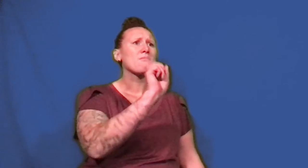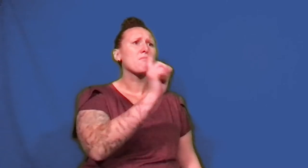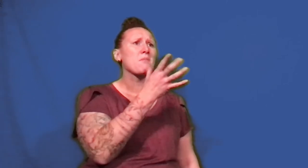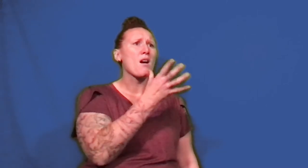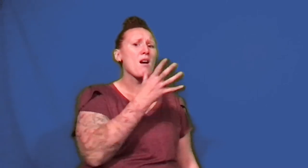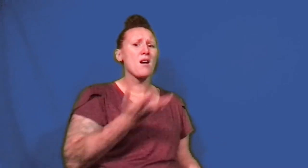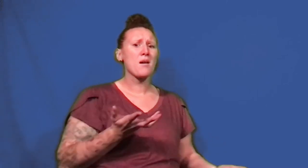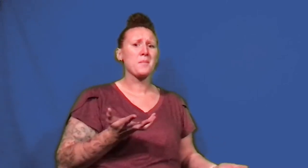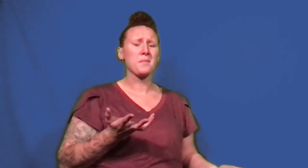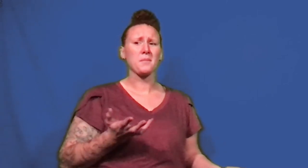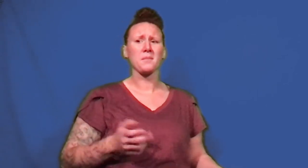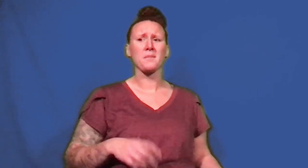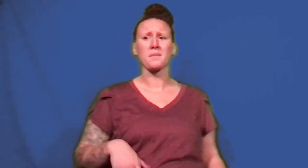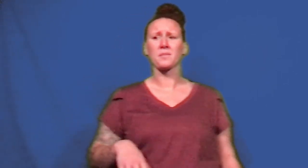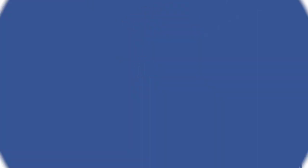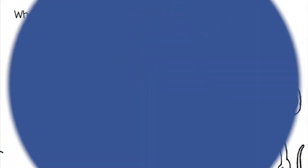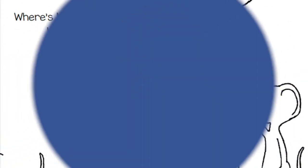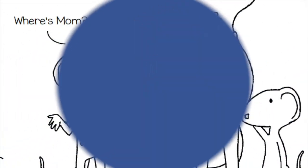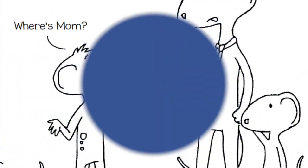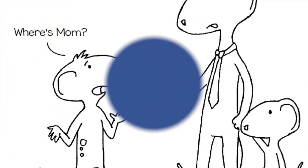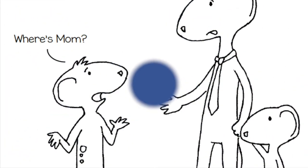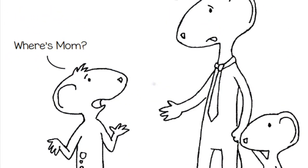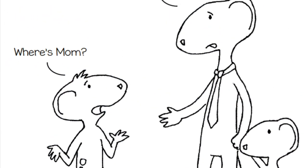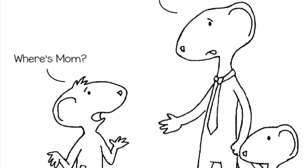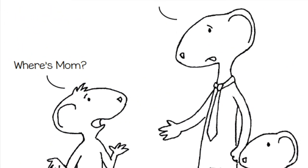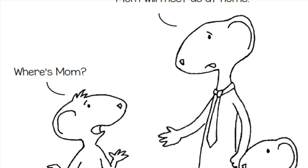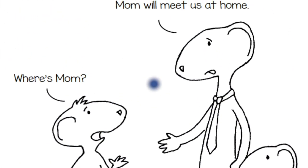Where's mom?